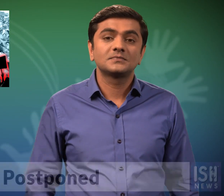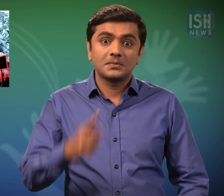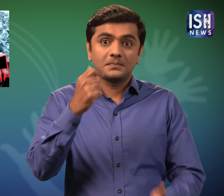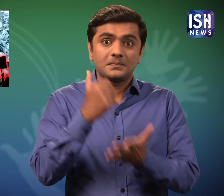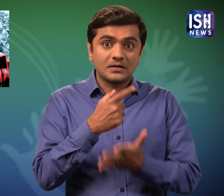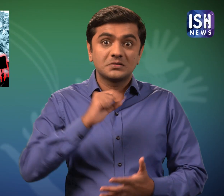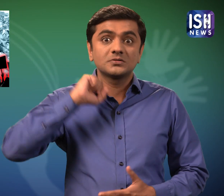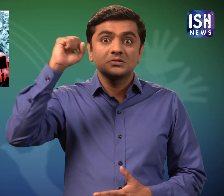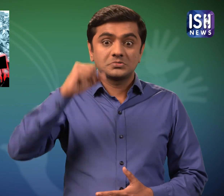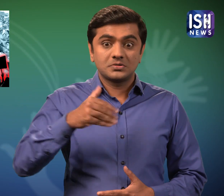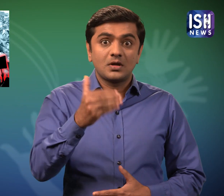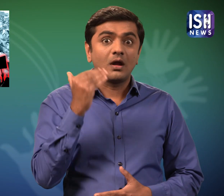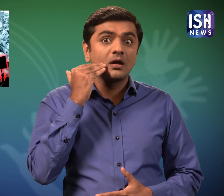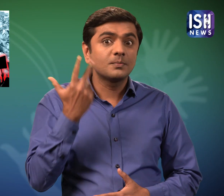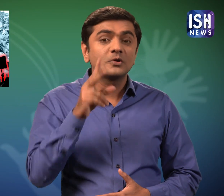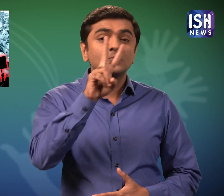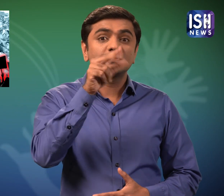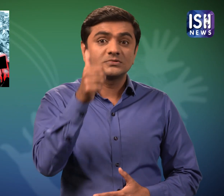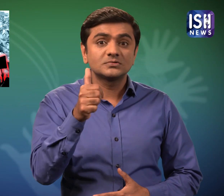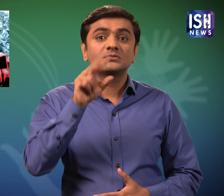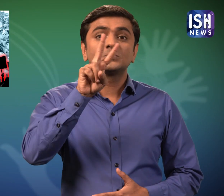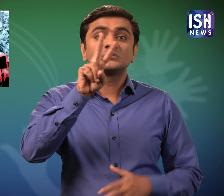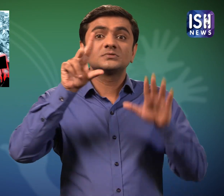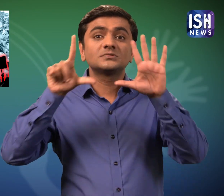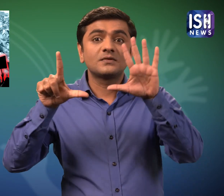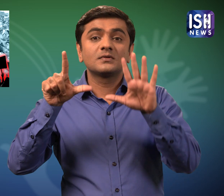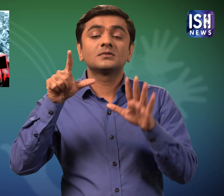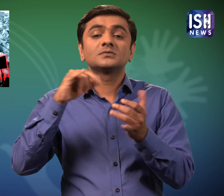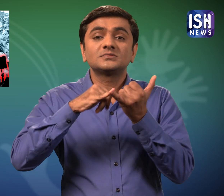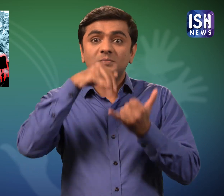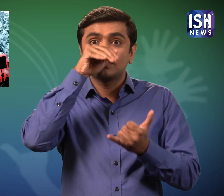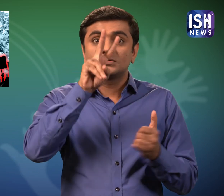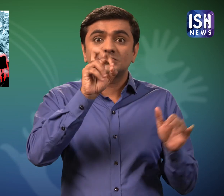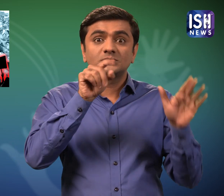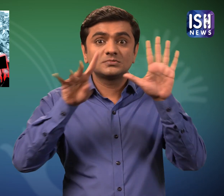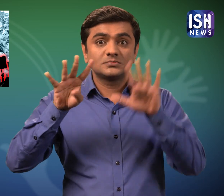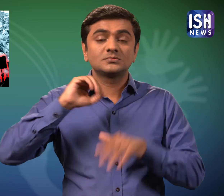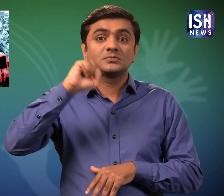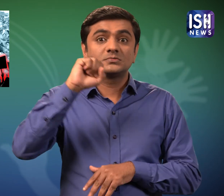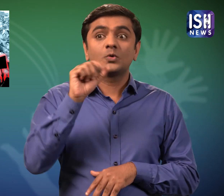A bank strike was supposed to take place on 26th & 27th September.